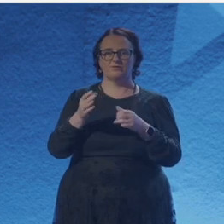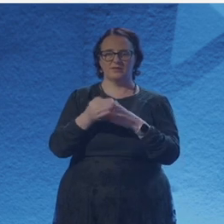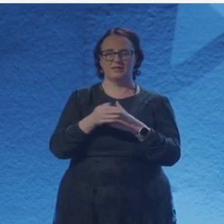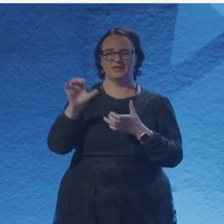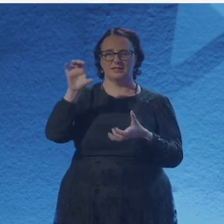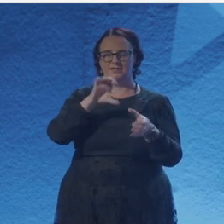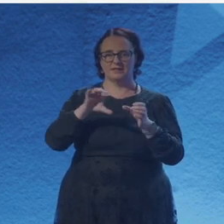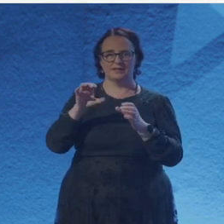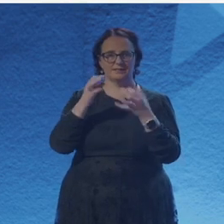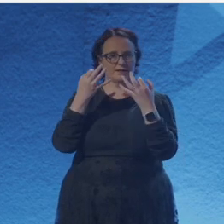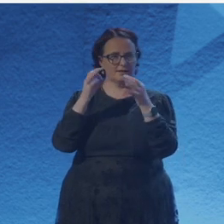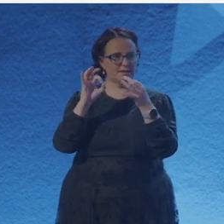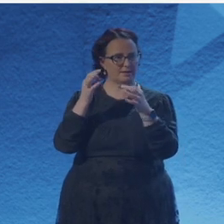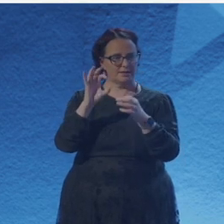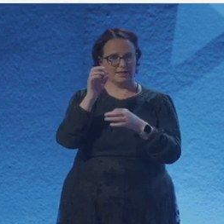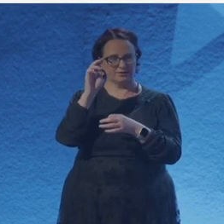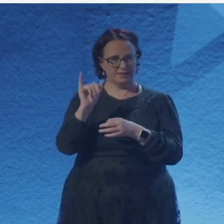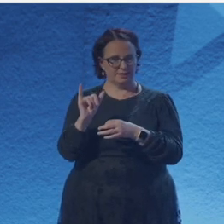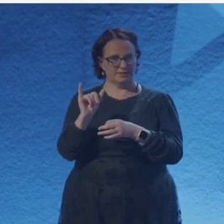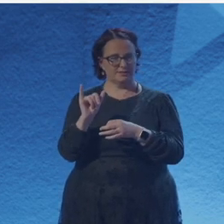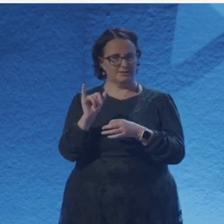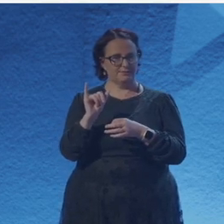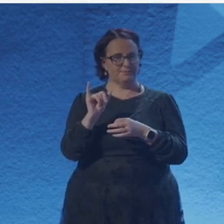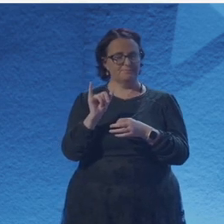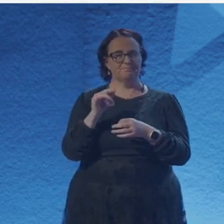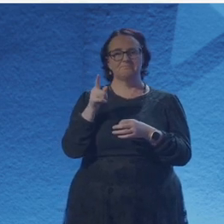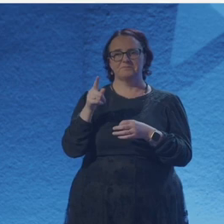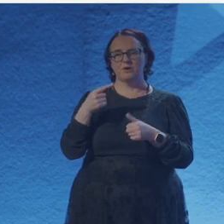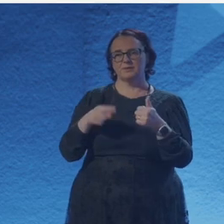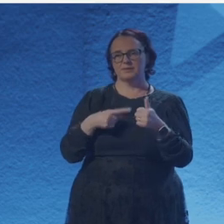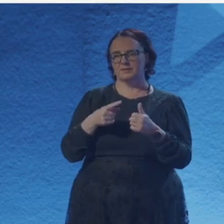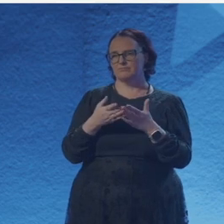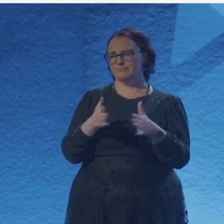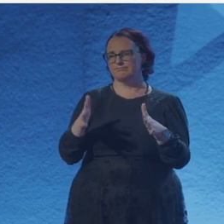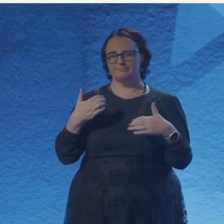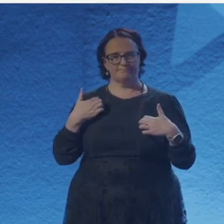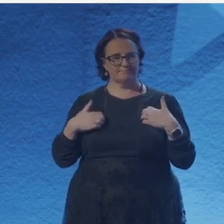And yeah, so I to be honest, I can't exactly remember what the trajectory was.